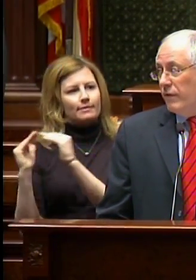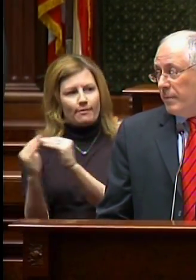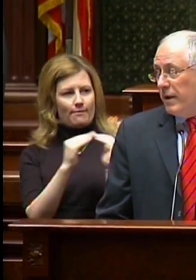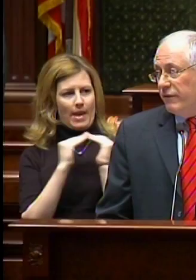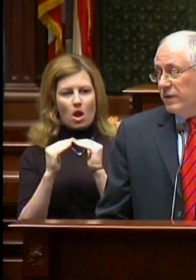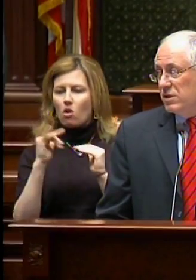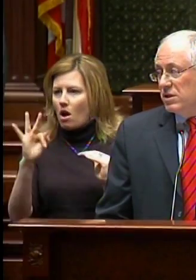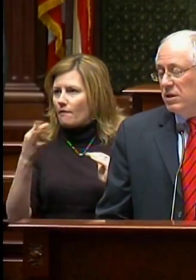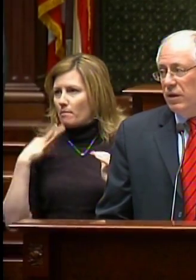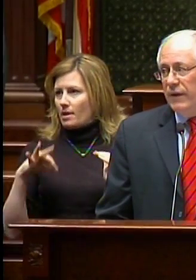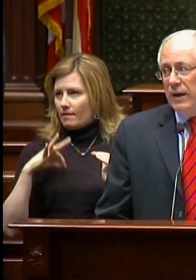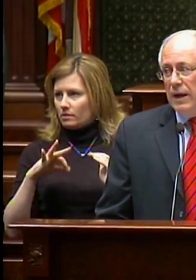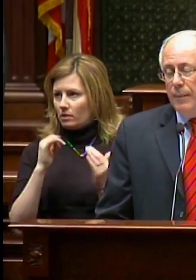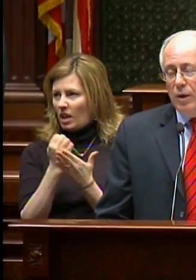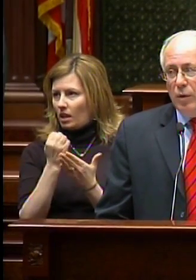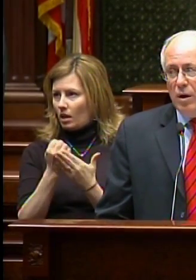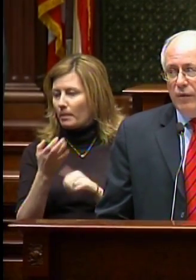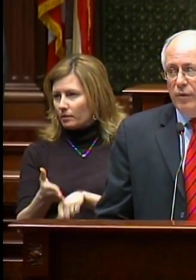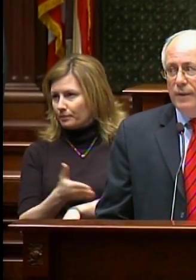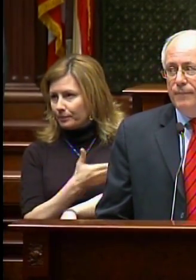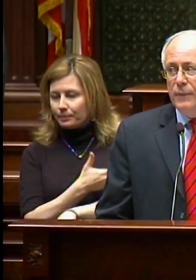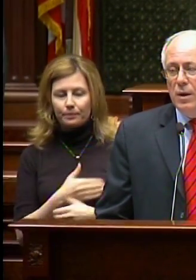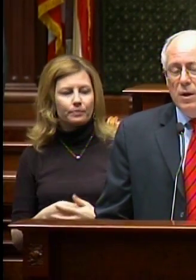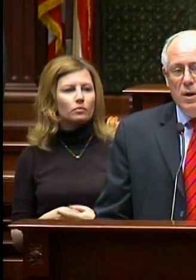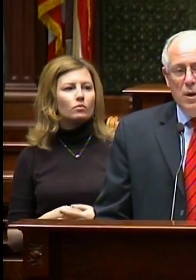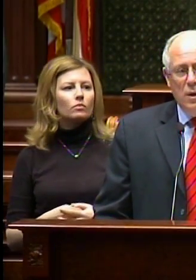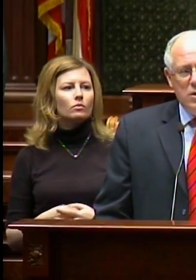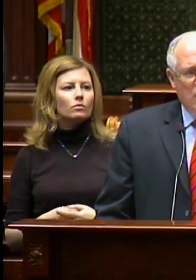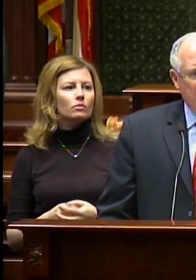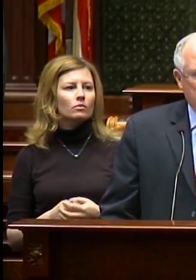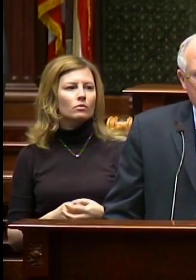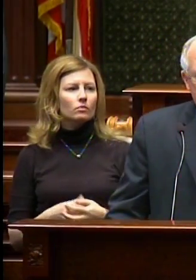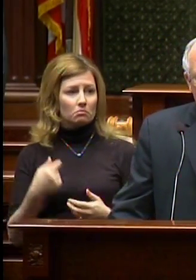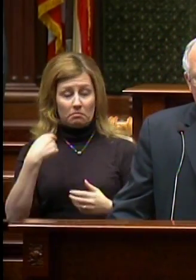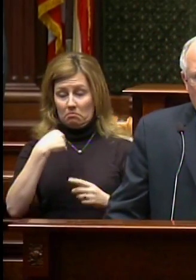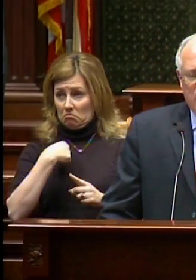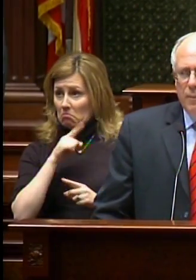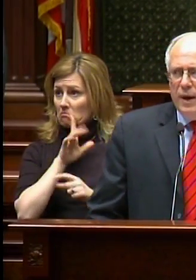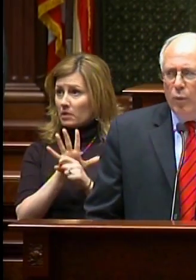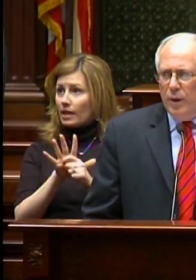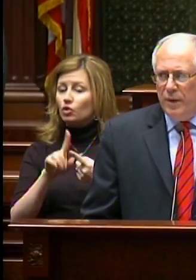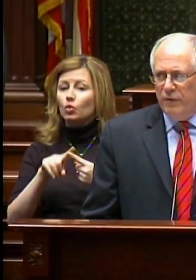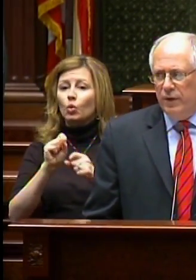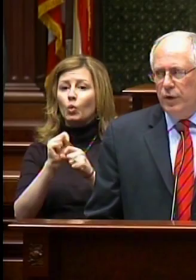of the benefits of economic recovery. So I pledge to the working men and women of